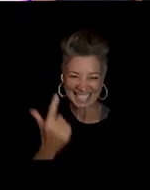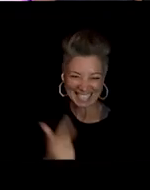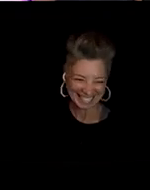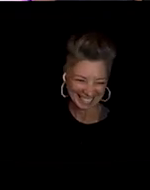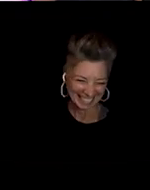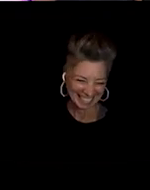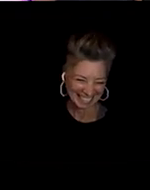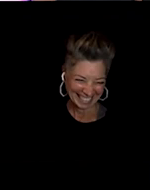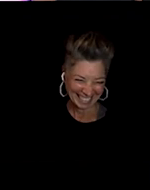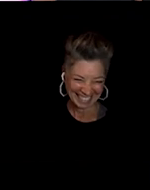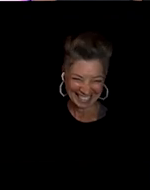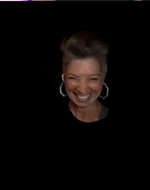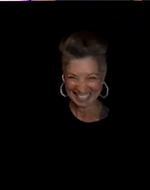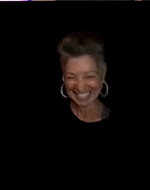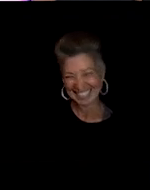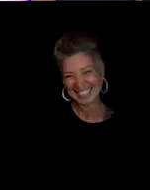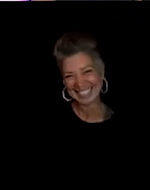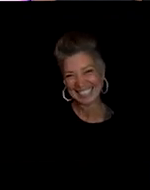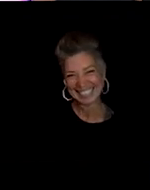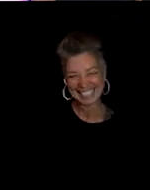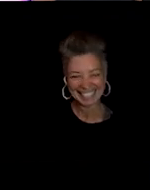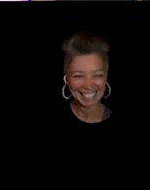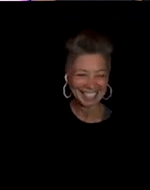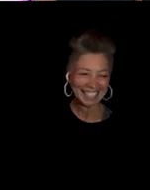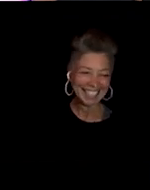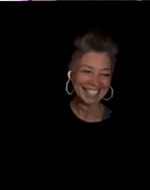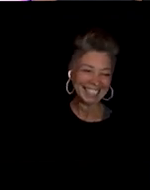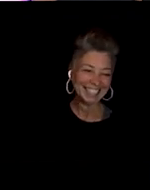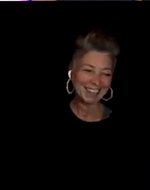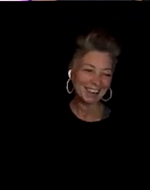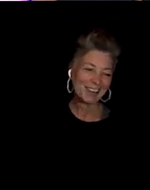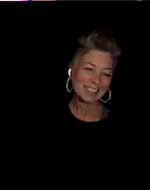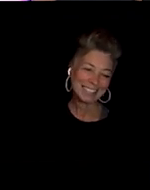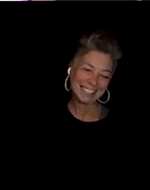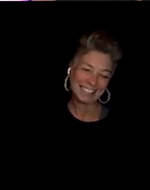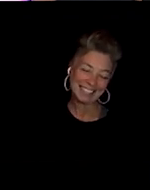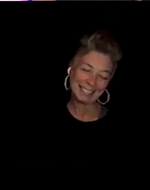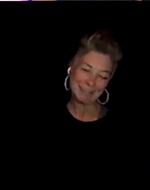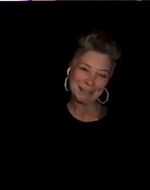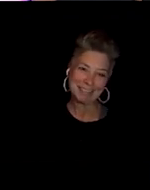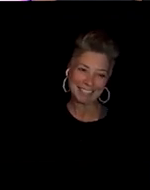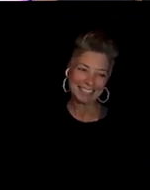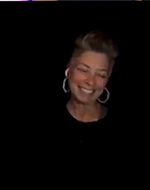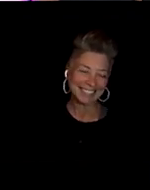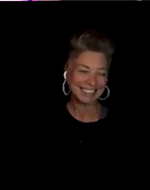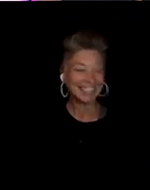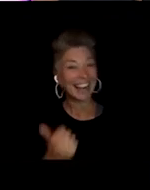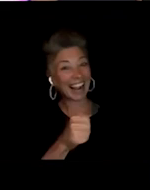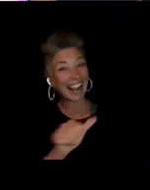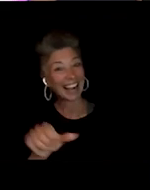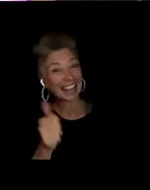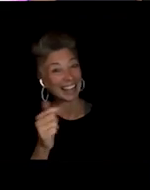Are there any last questions or comments? Oh. If there are not, - Huh?